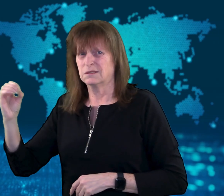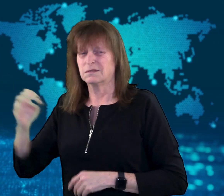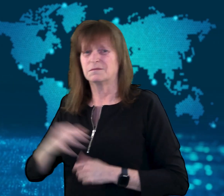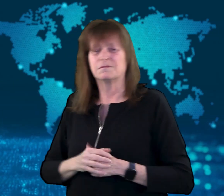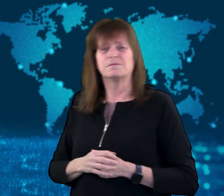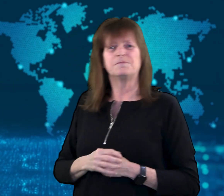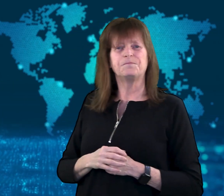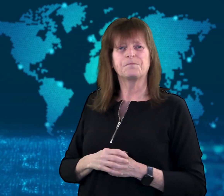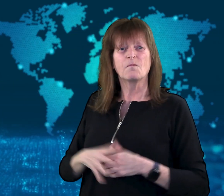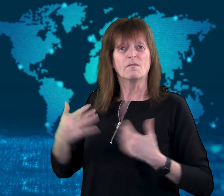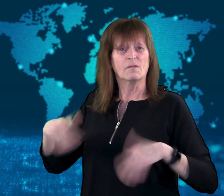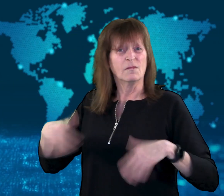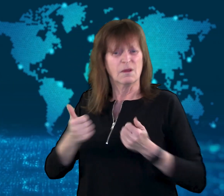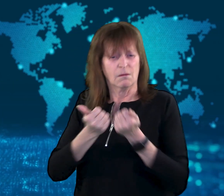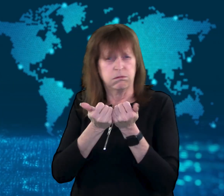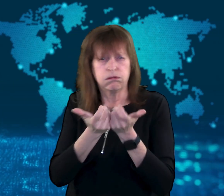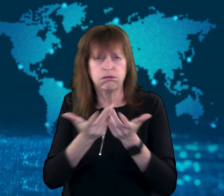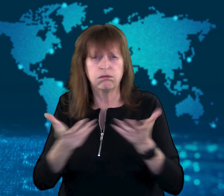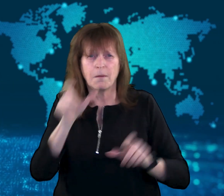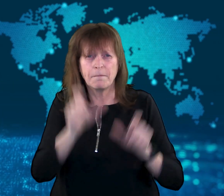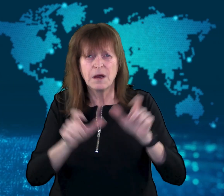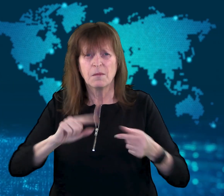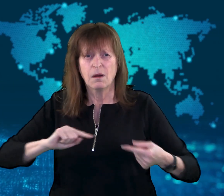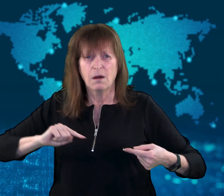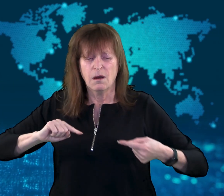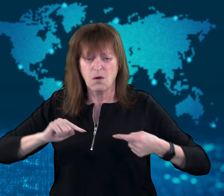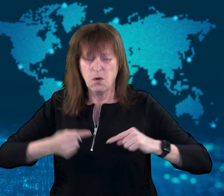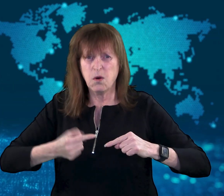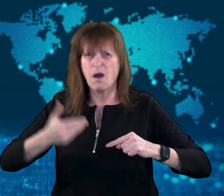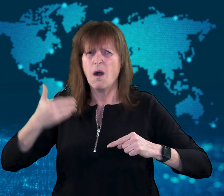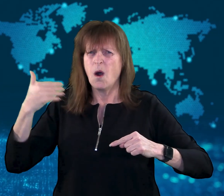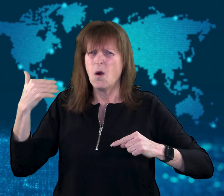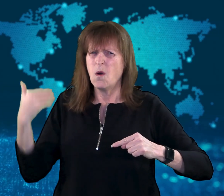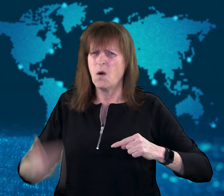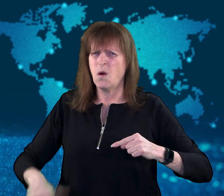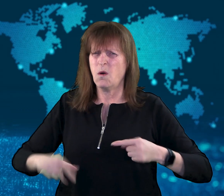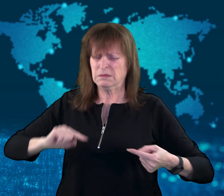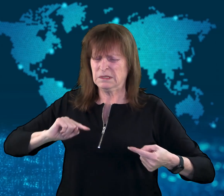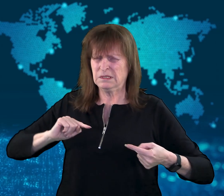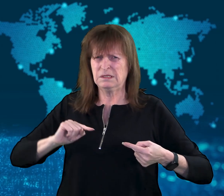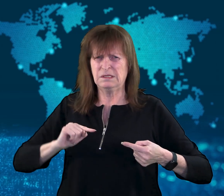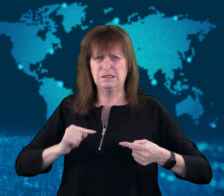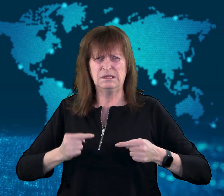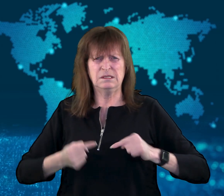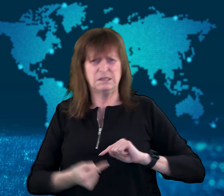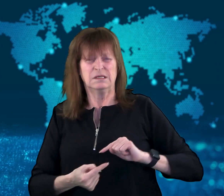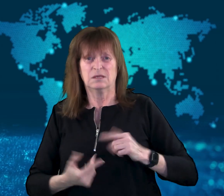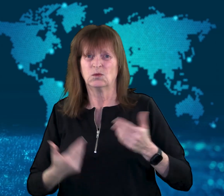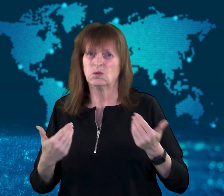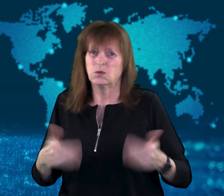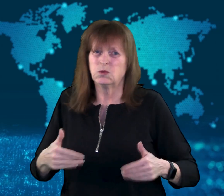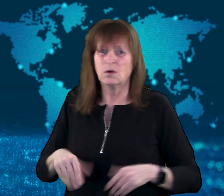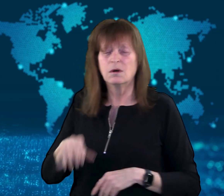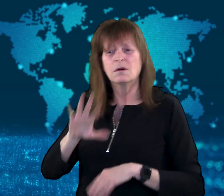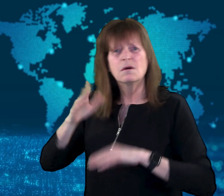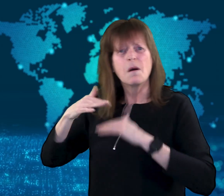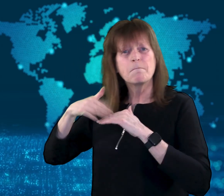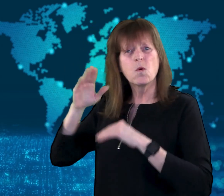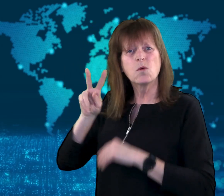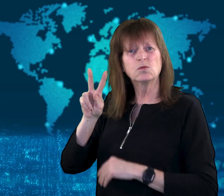A number of the injured are in serious condition.